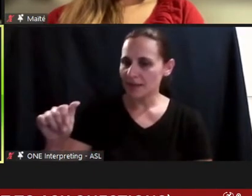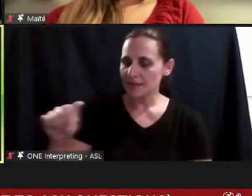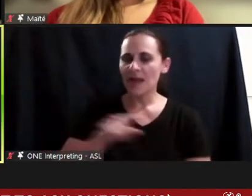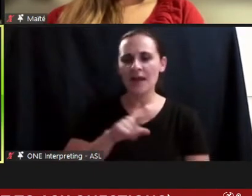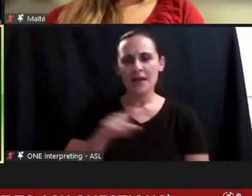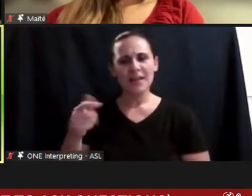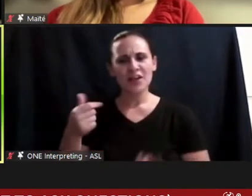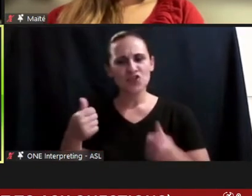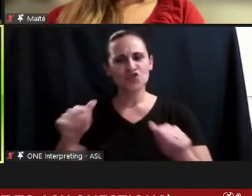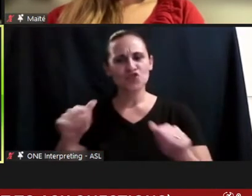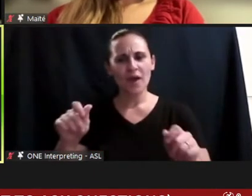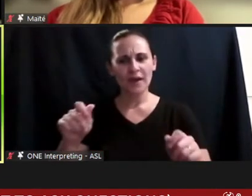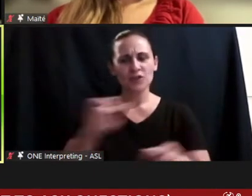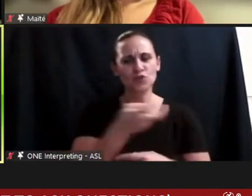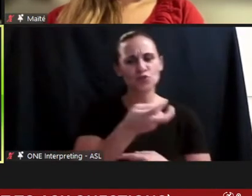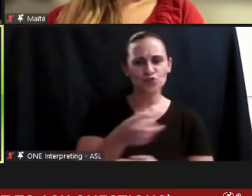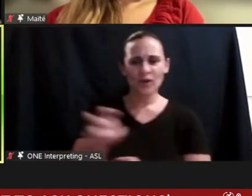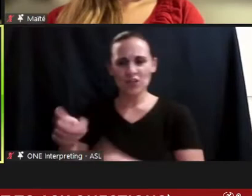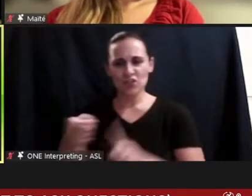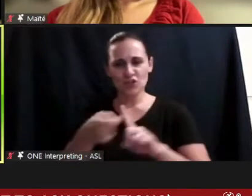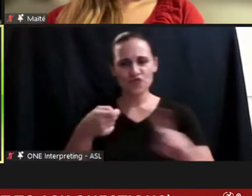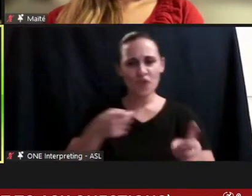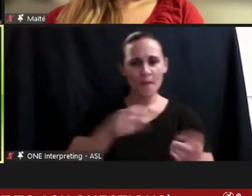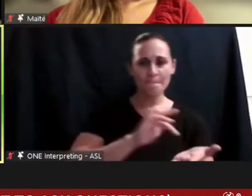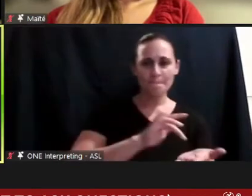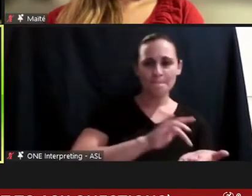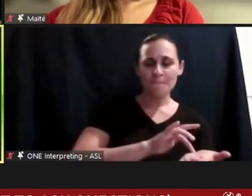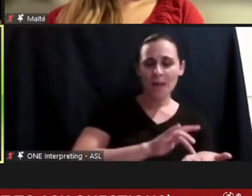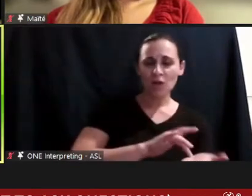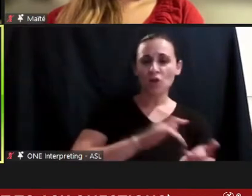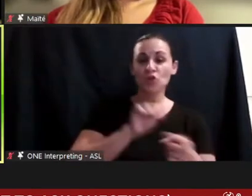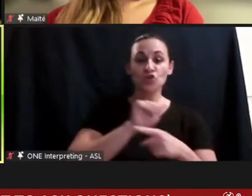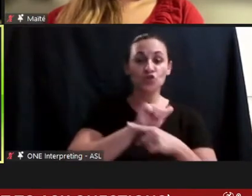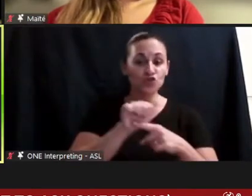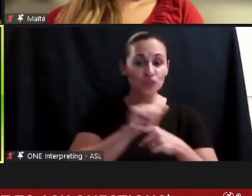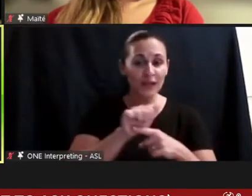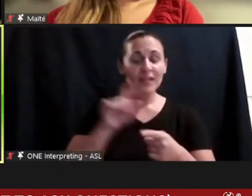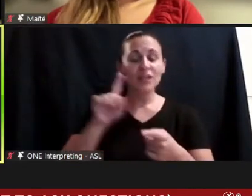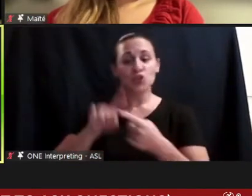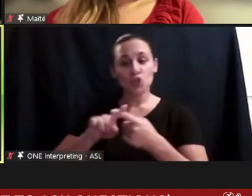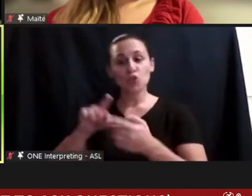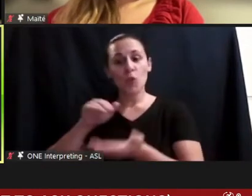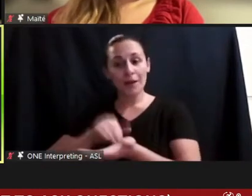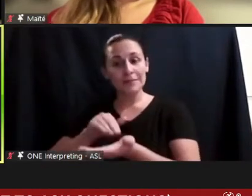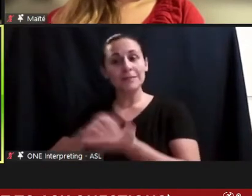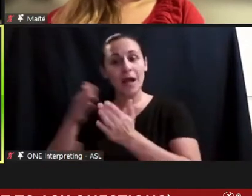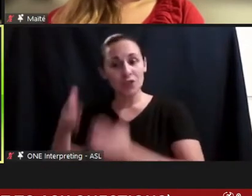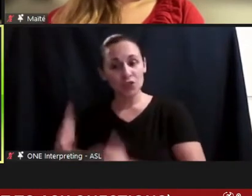transition from a medical training to a medical practitioner, and this ideal that a healer,